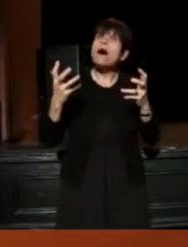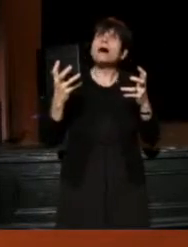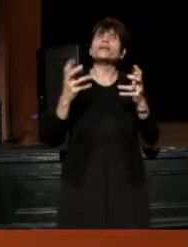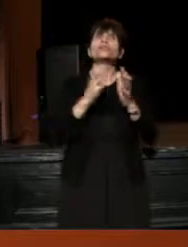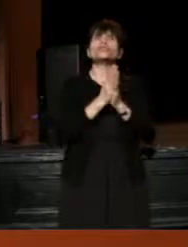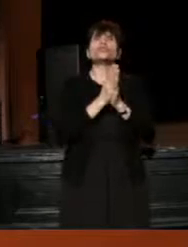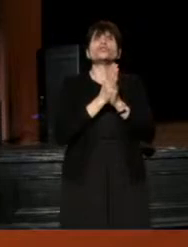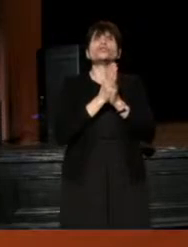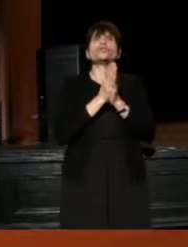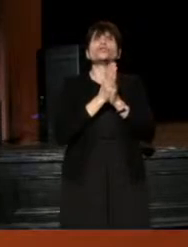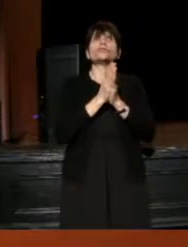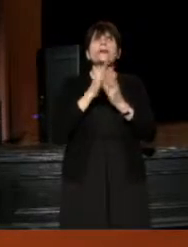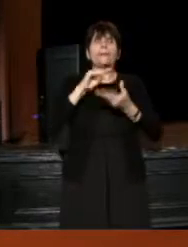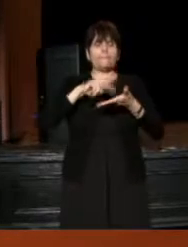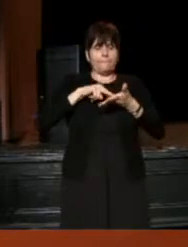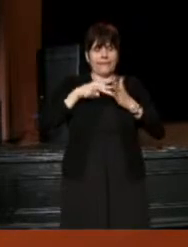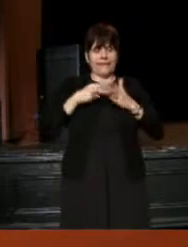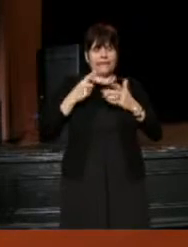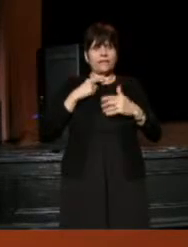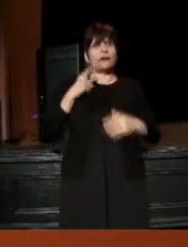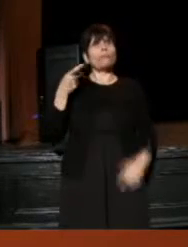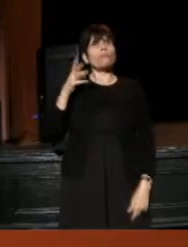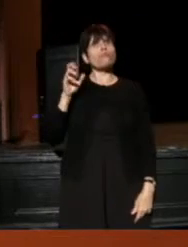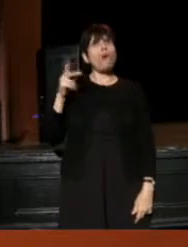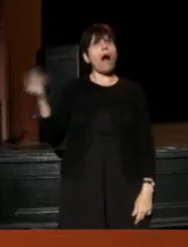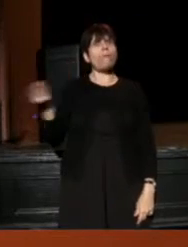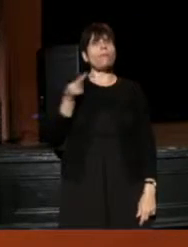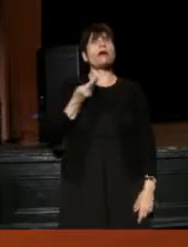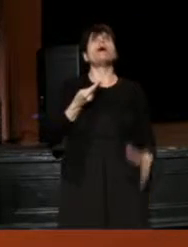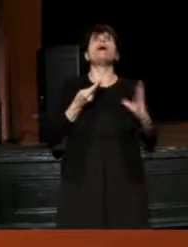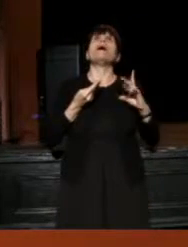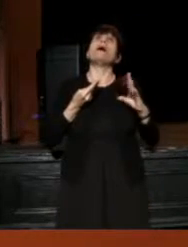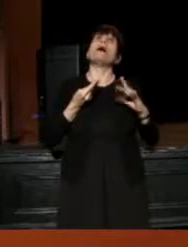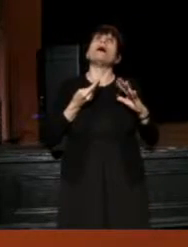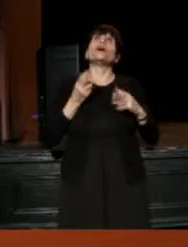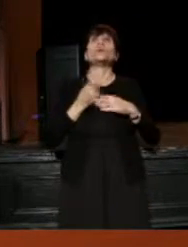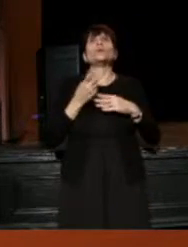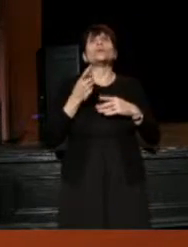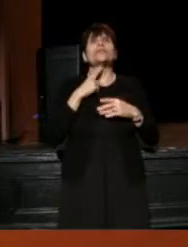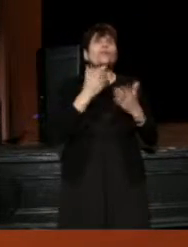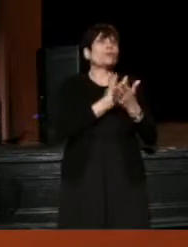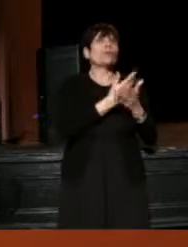from the simple thing of handing a prop to a new play development room,